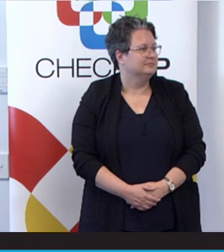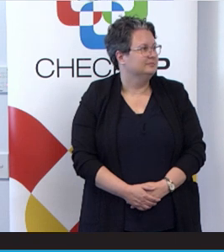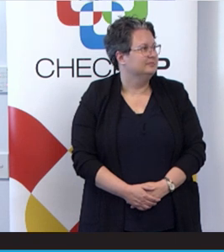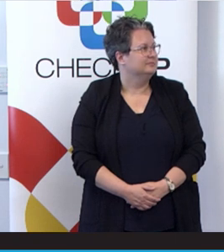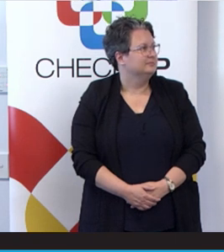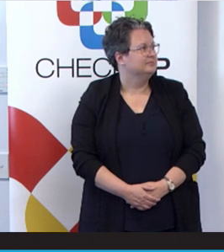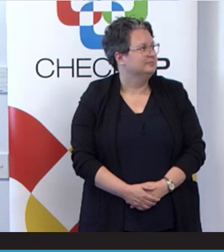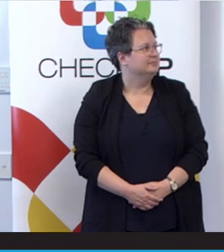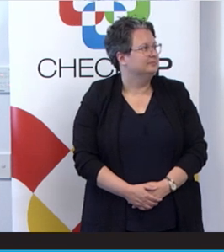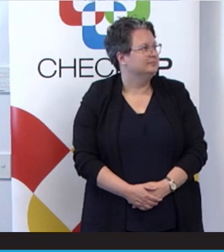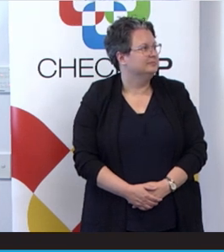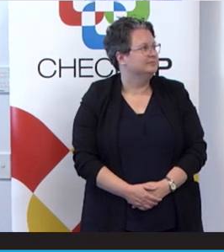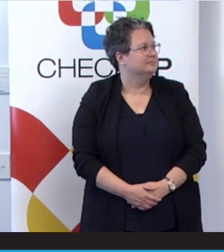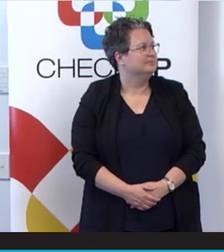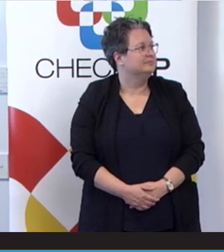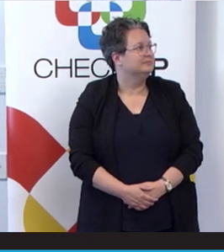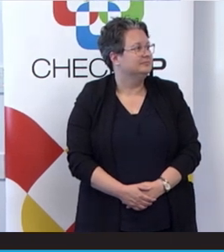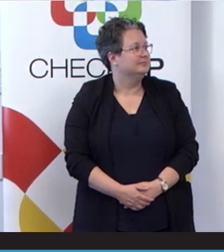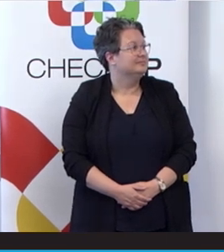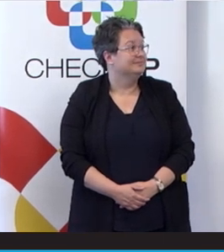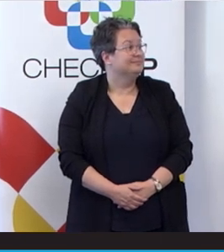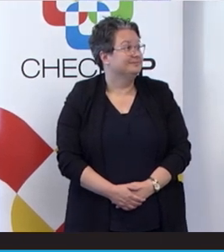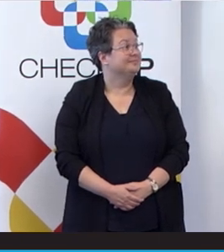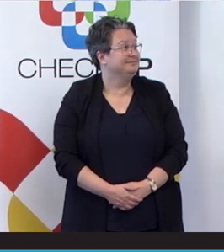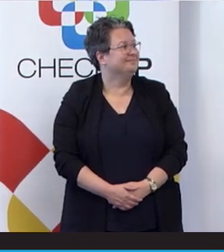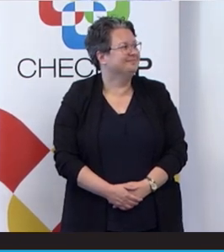to really achieve understanding is one of the best things. I think also about